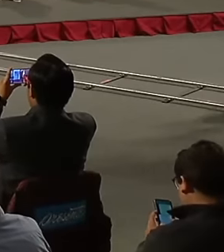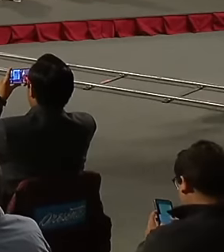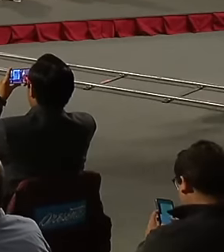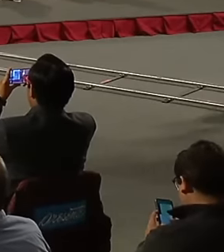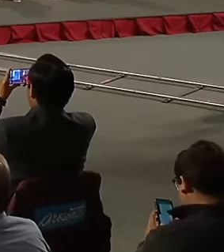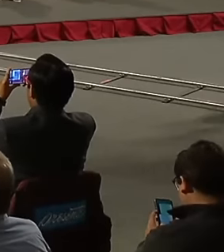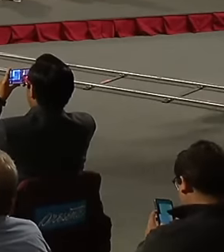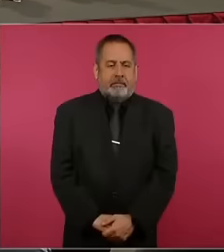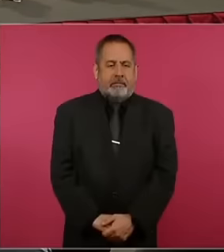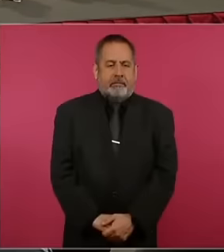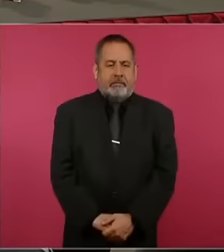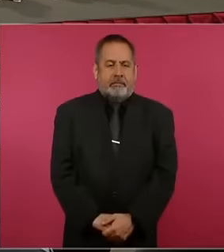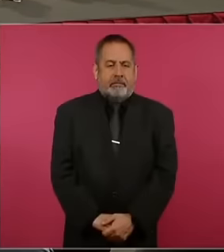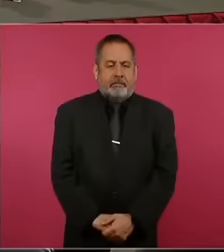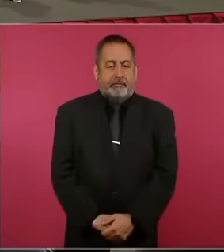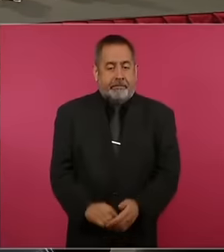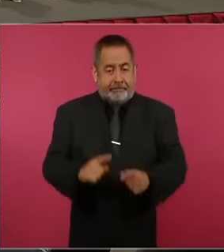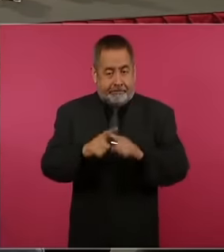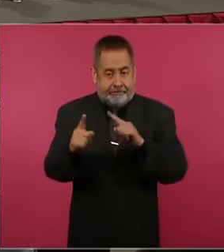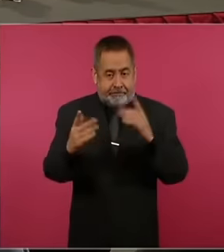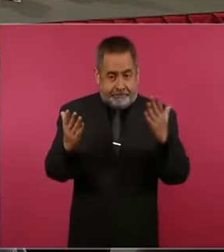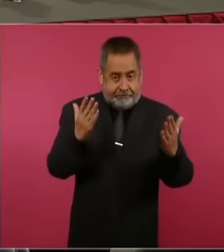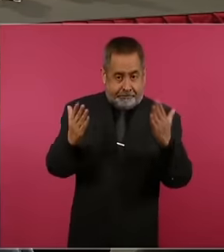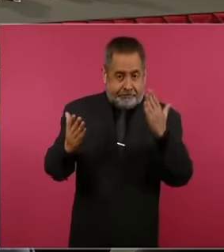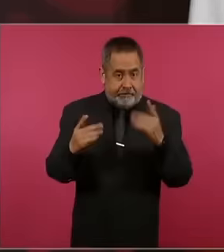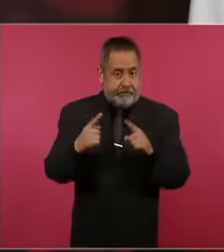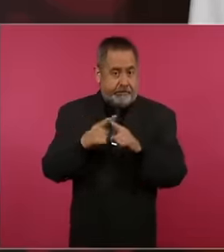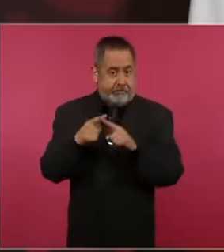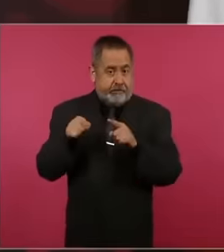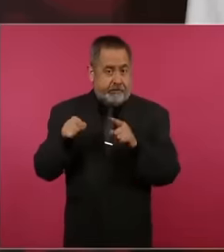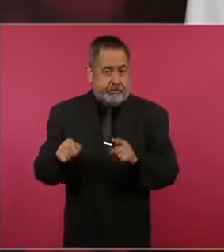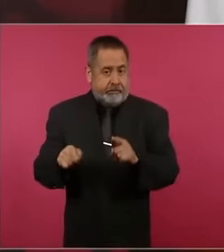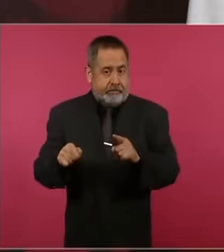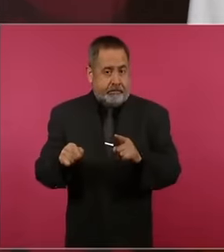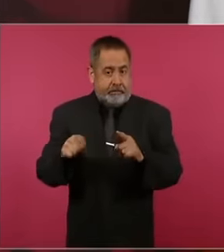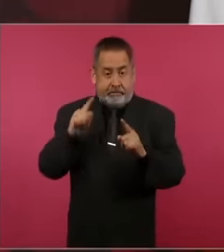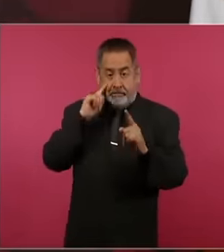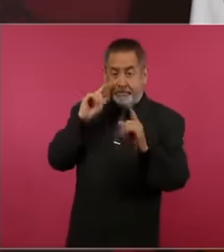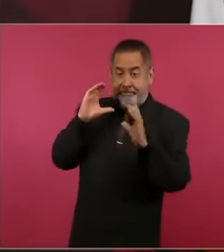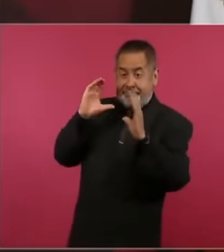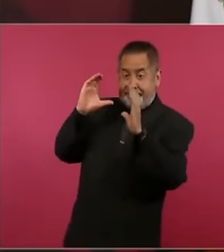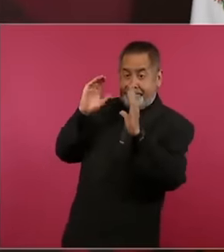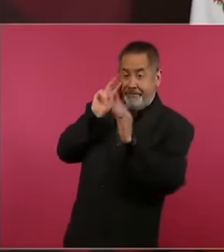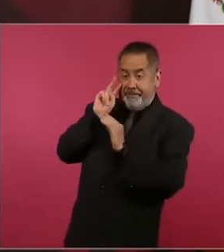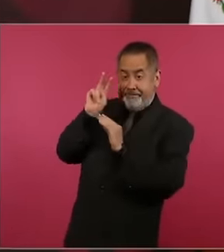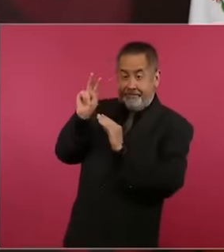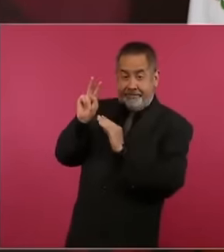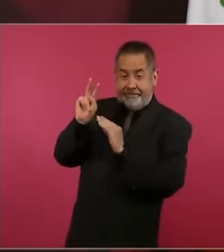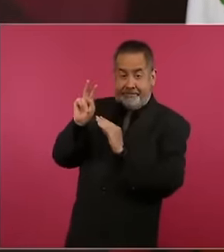seems better to me Compared to this one is that I would have to look at this one like this and with that one